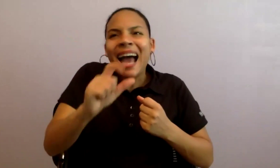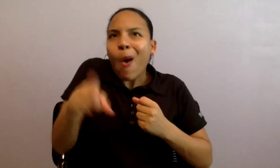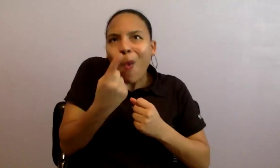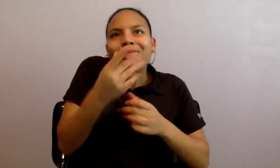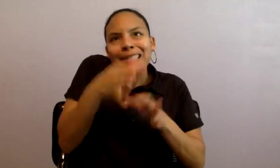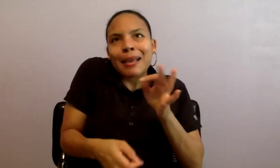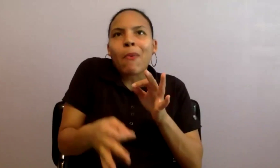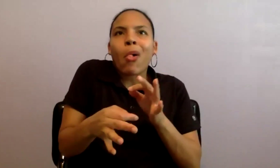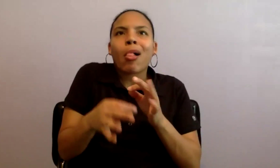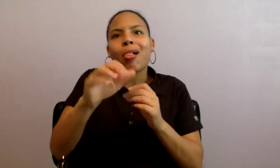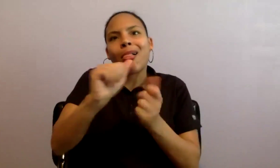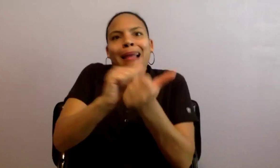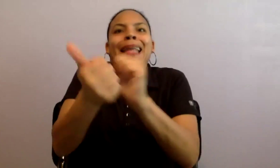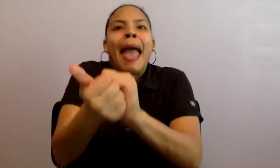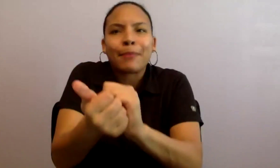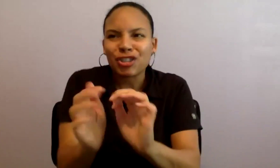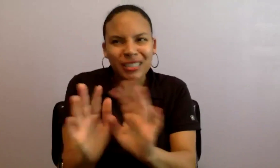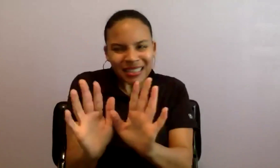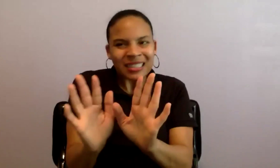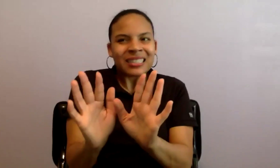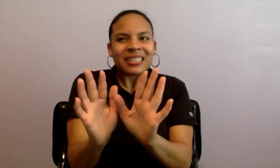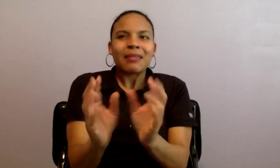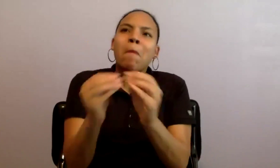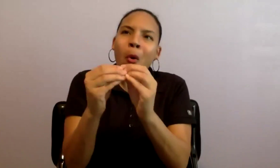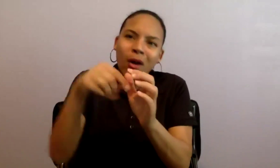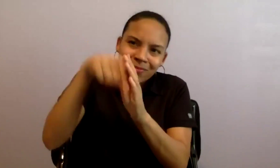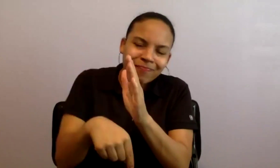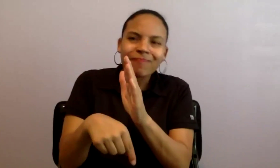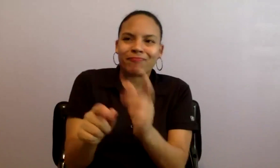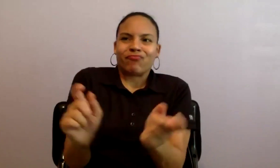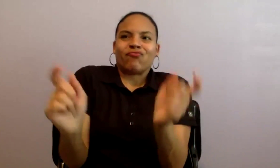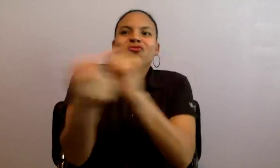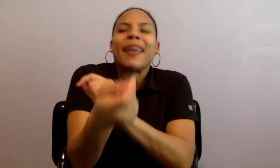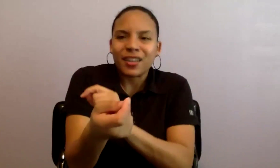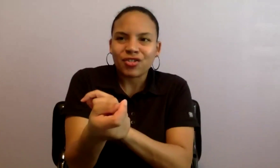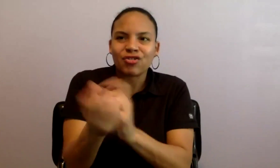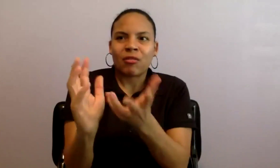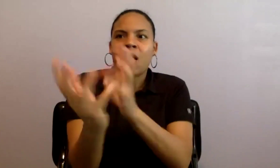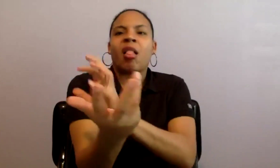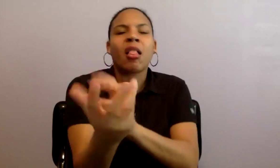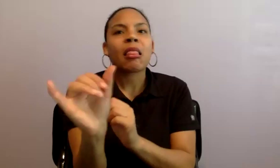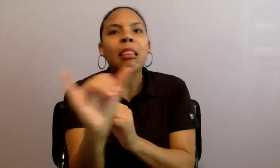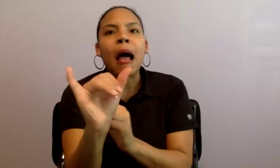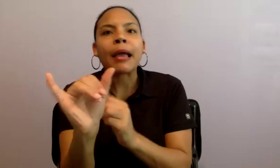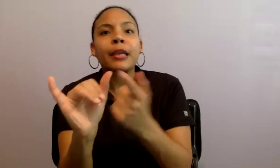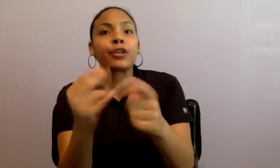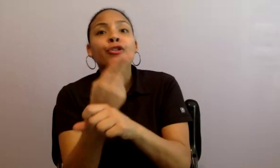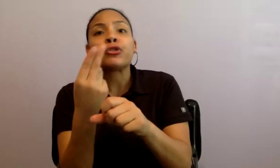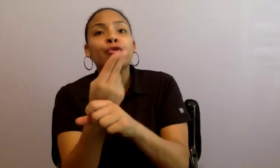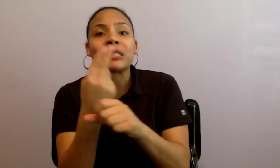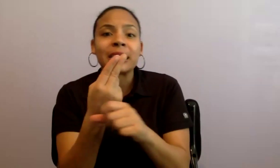not just adapting, but are taking source material, be it pop song or an ancient myth and are telling